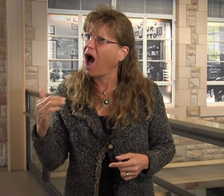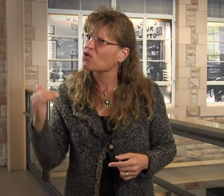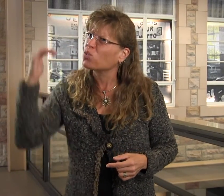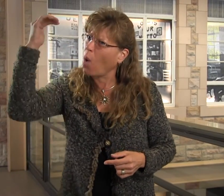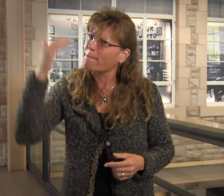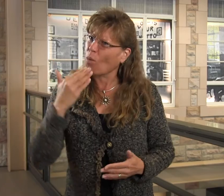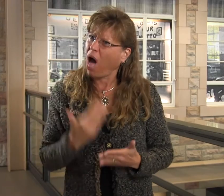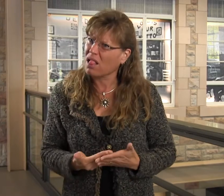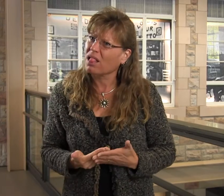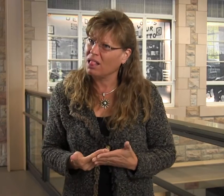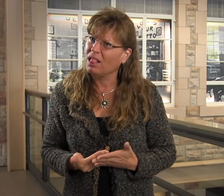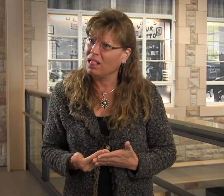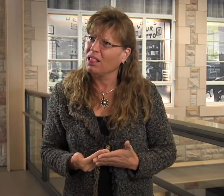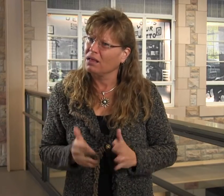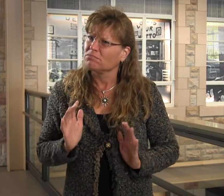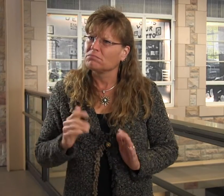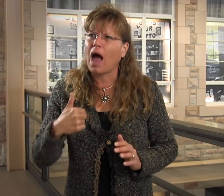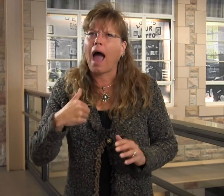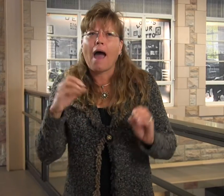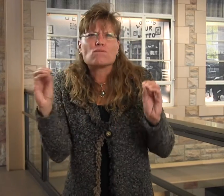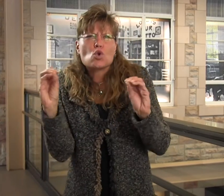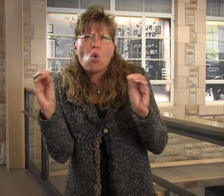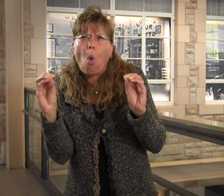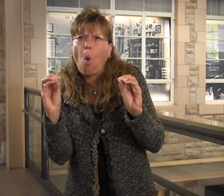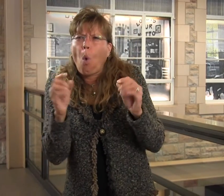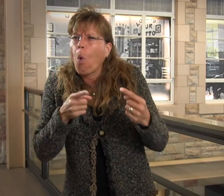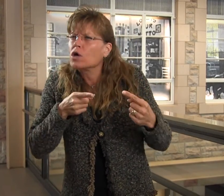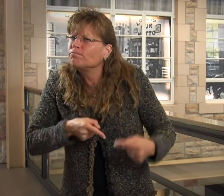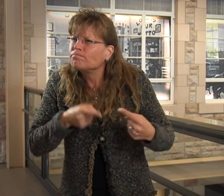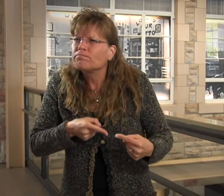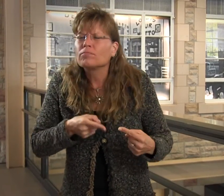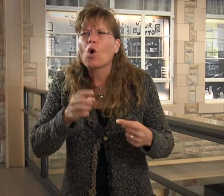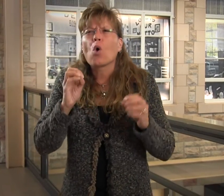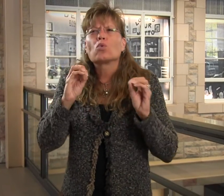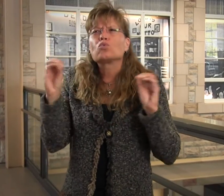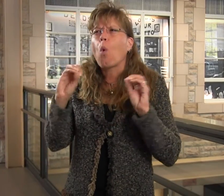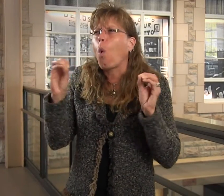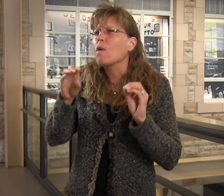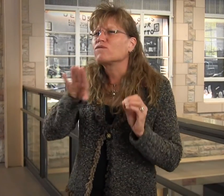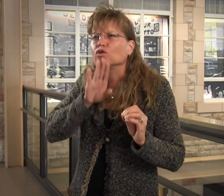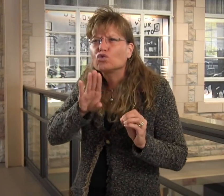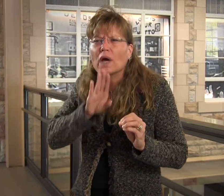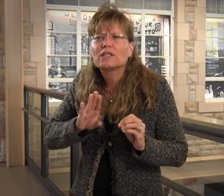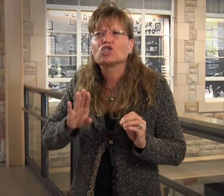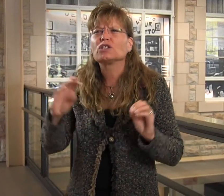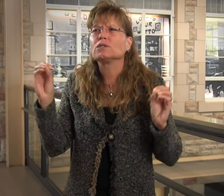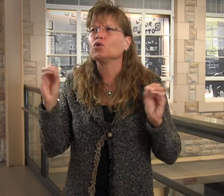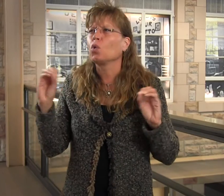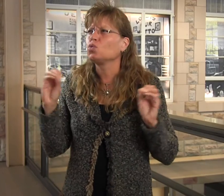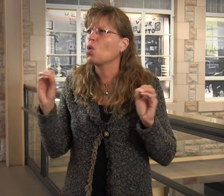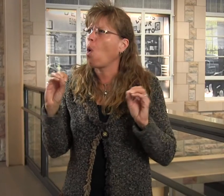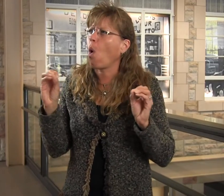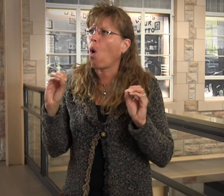about Deafness, I grew up well. I don't have any struggles. I don't have any frustrations.